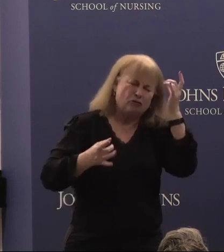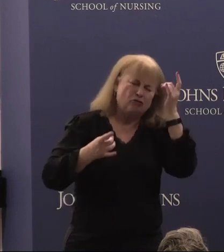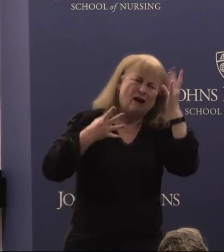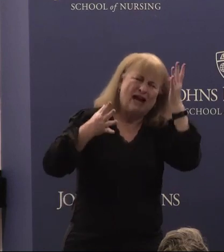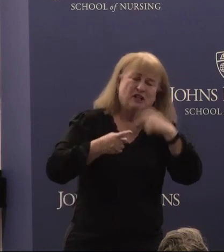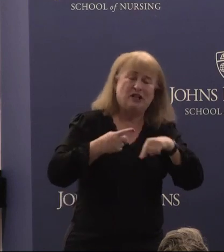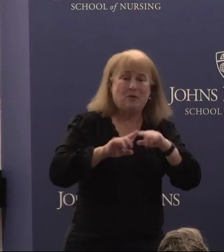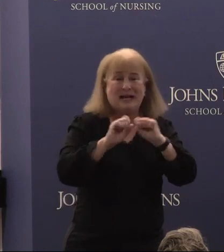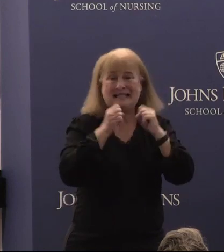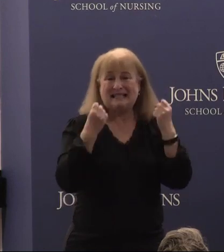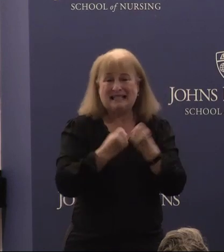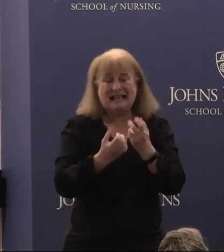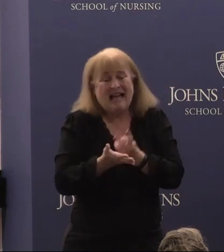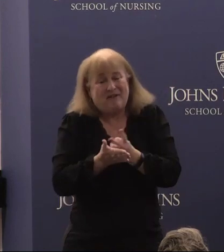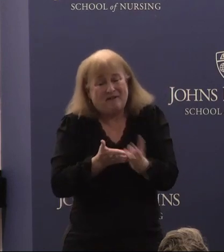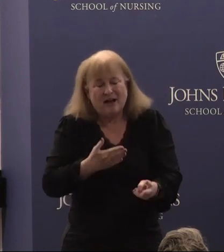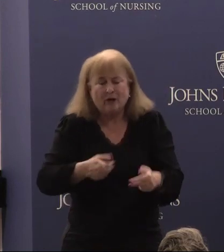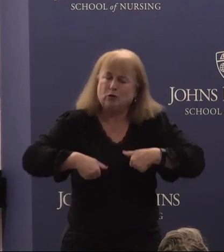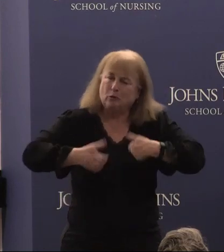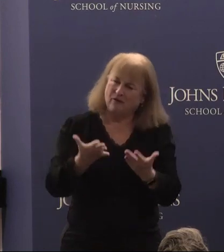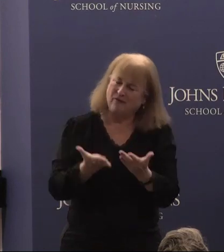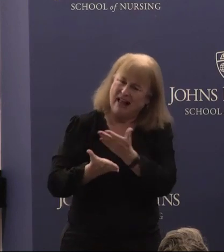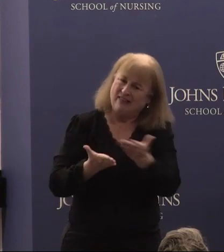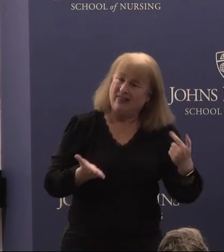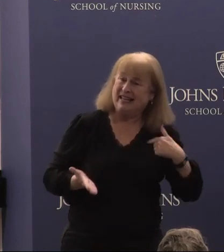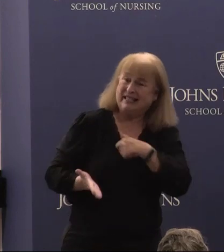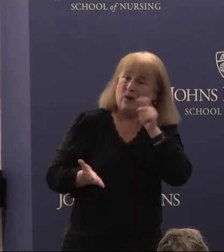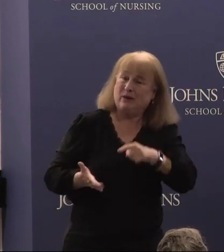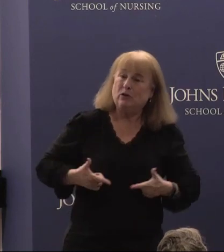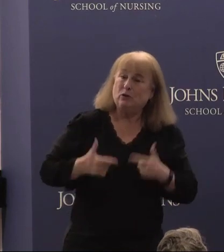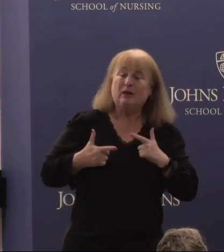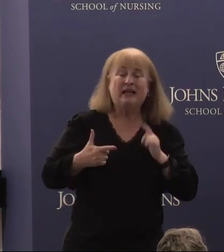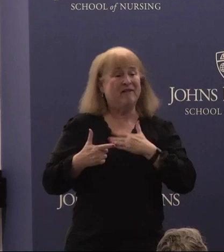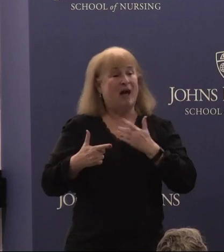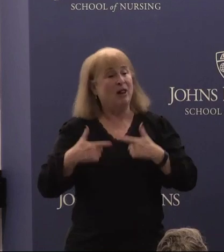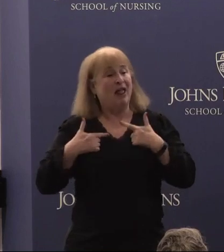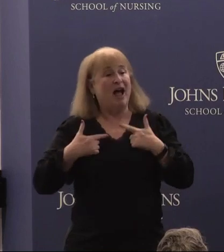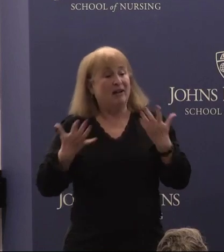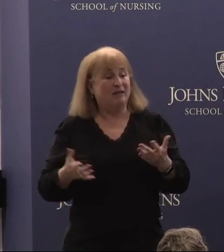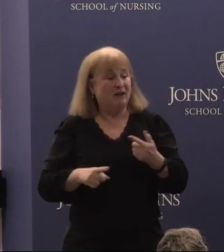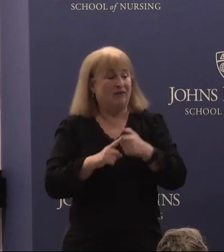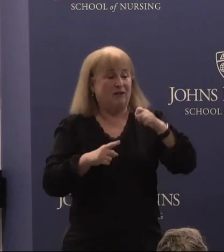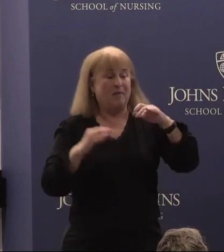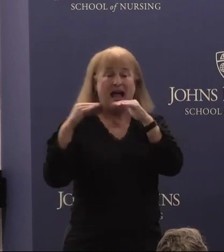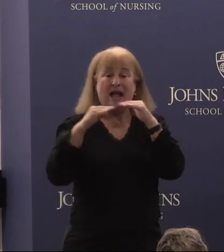society fails to provide the things we need to live our lives from equitable job opportunities,